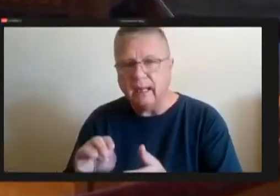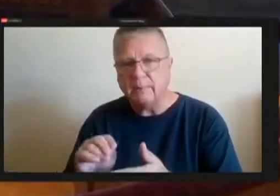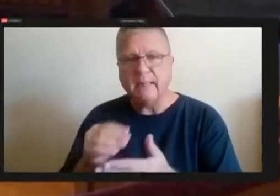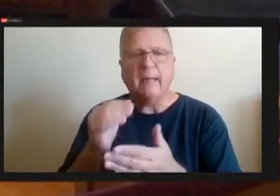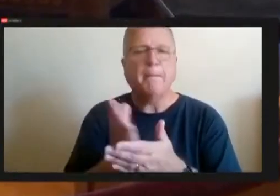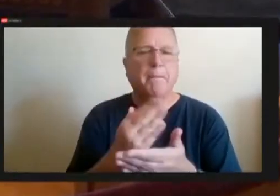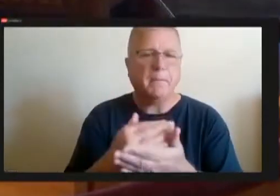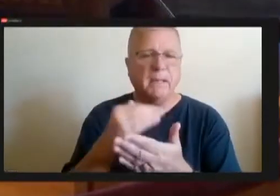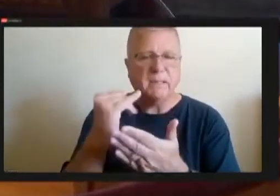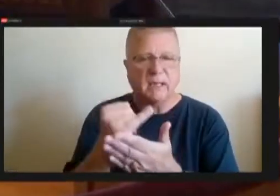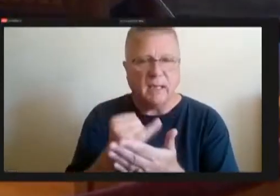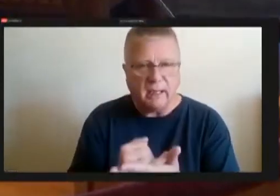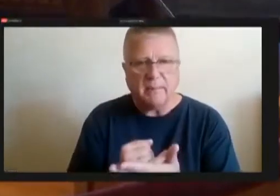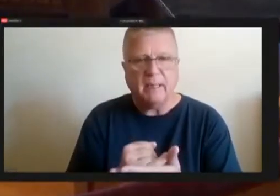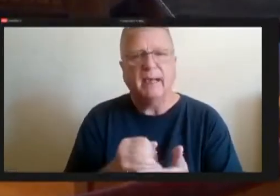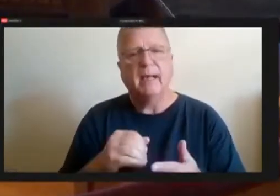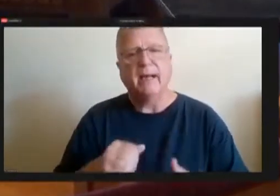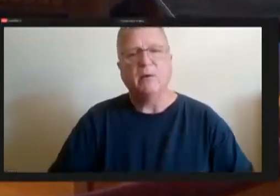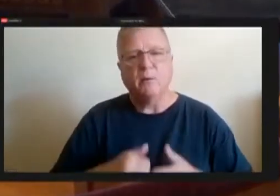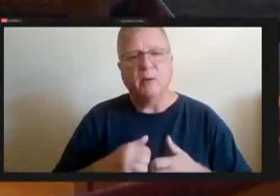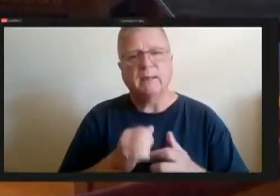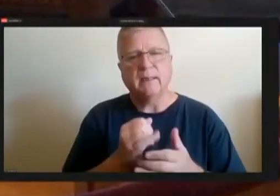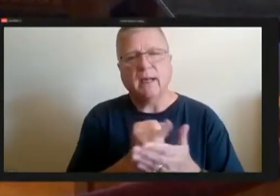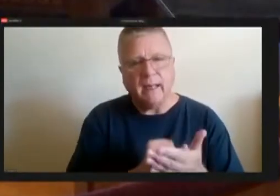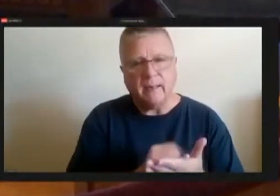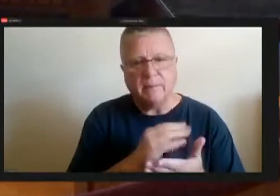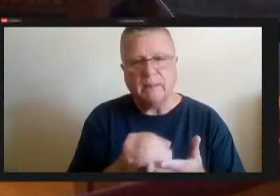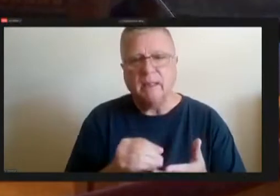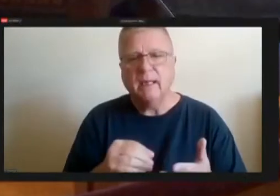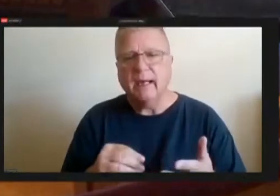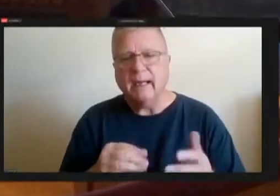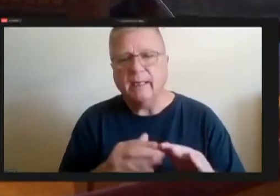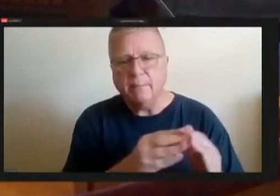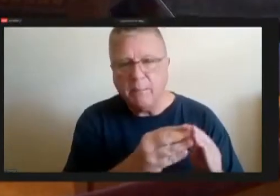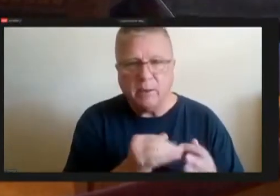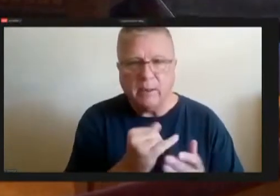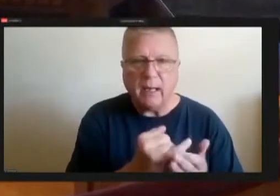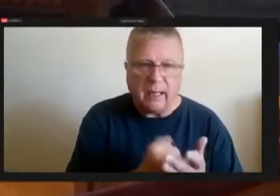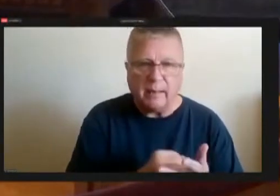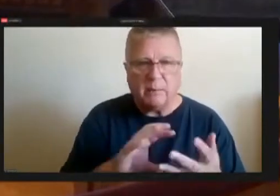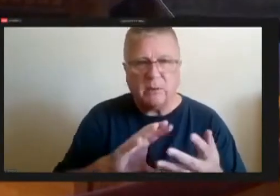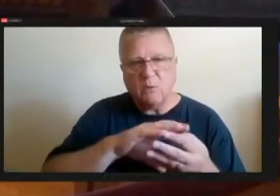community group of items and then also going to do kind of new policy work so yeah I'm